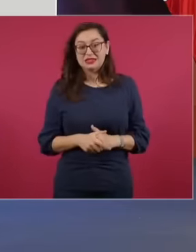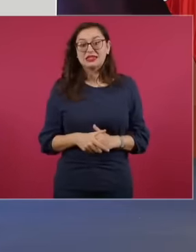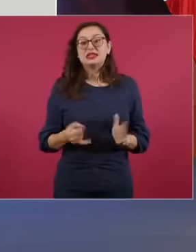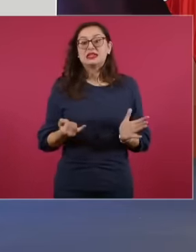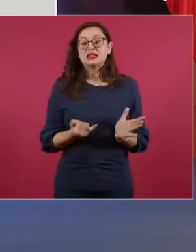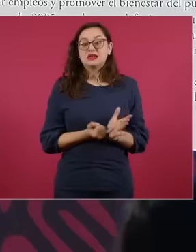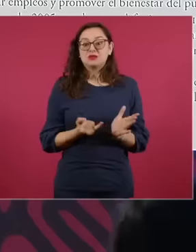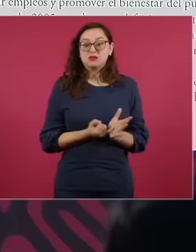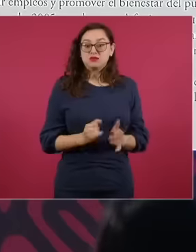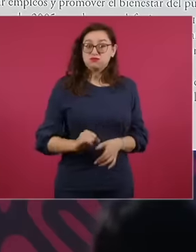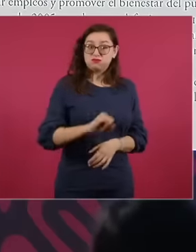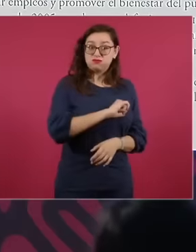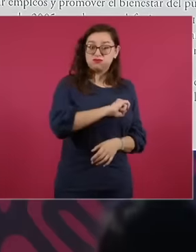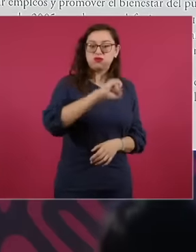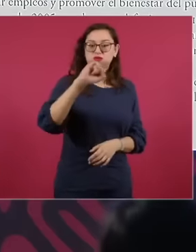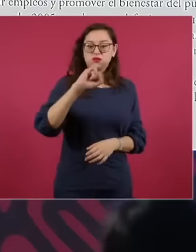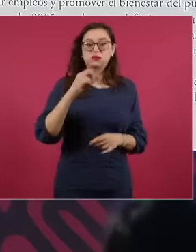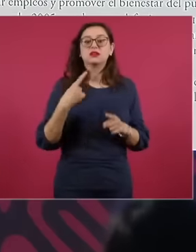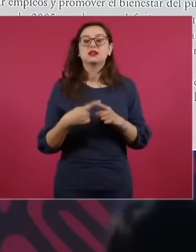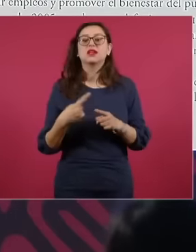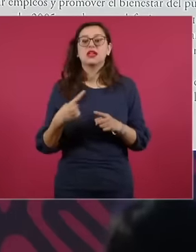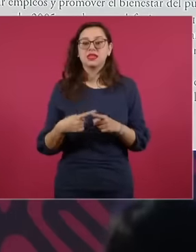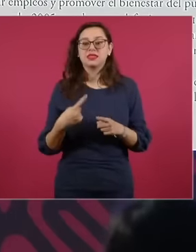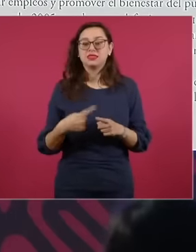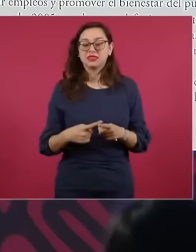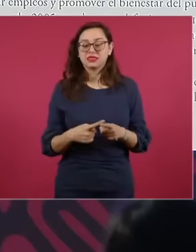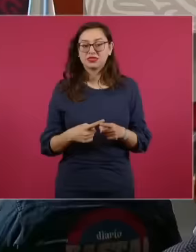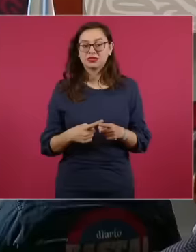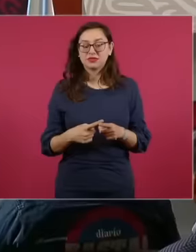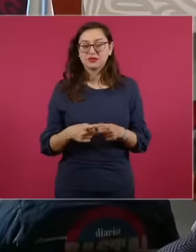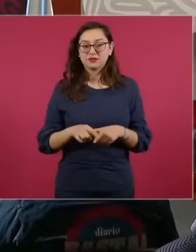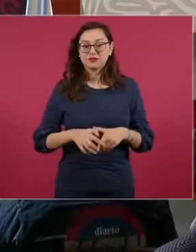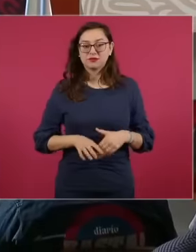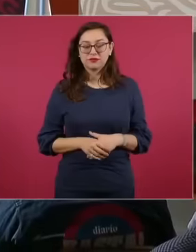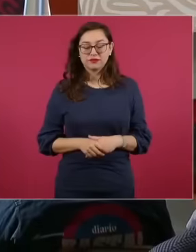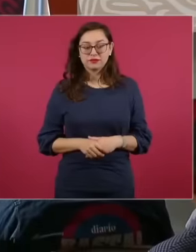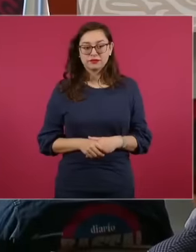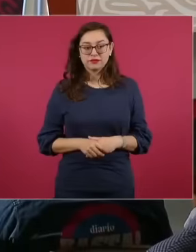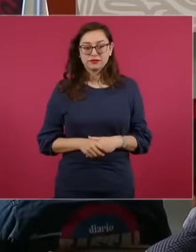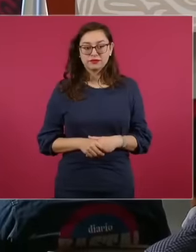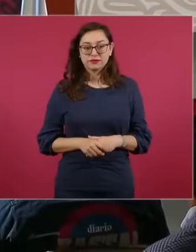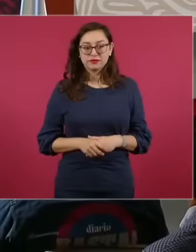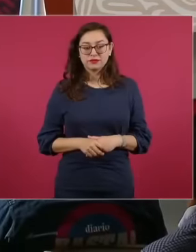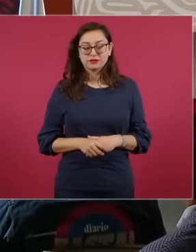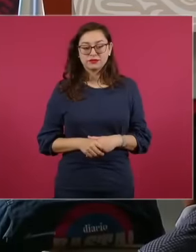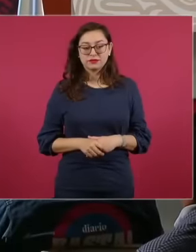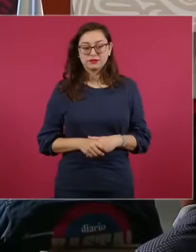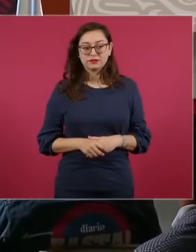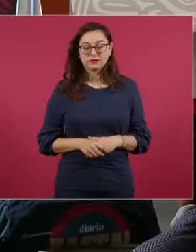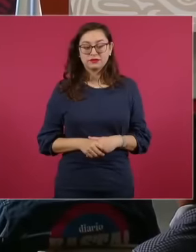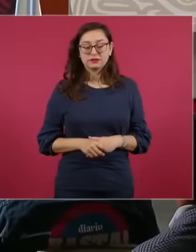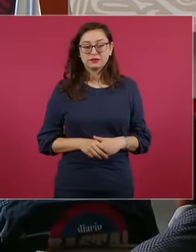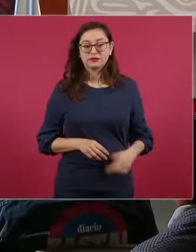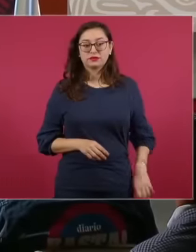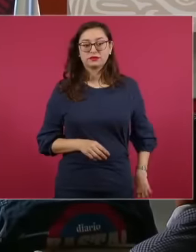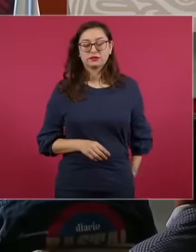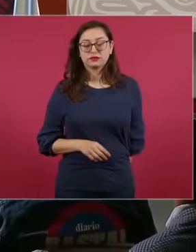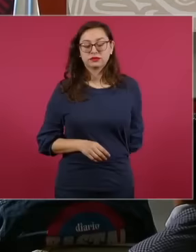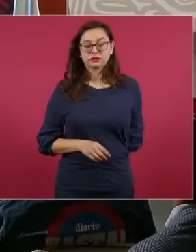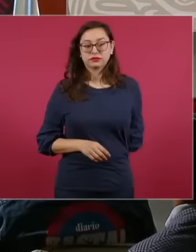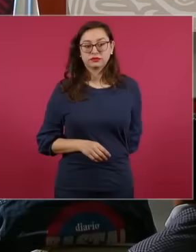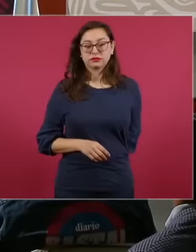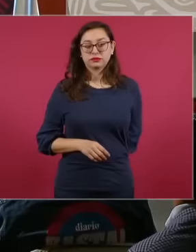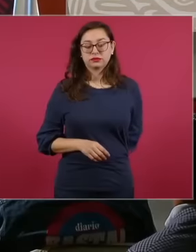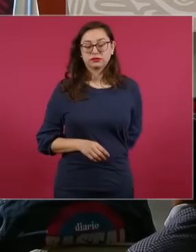send starts